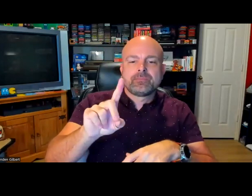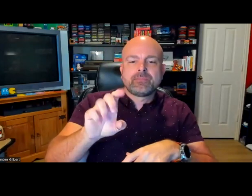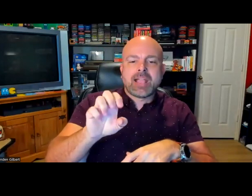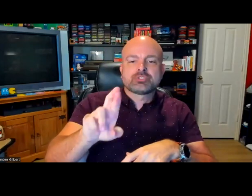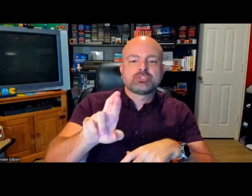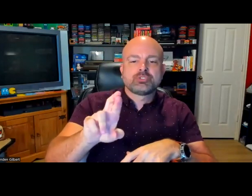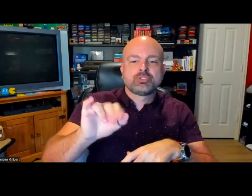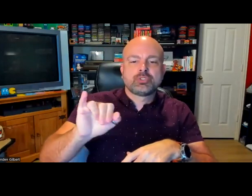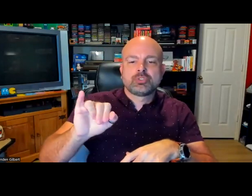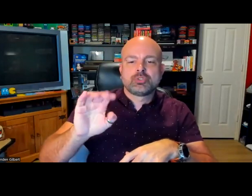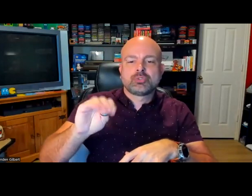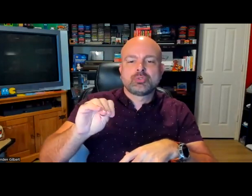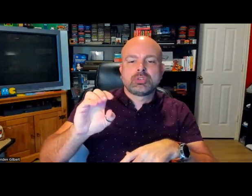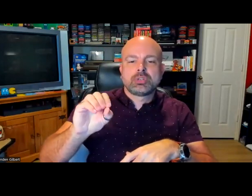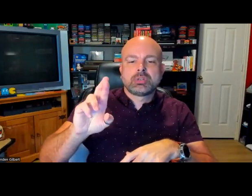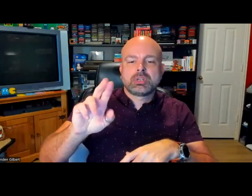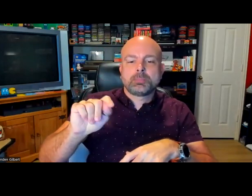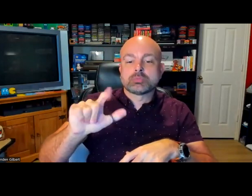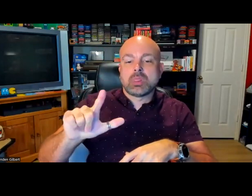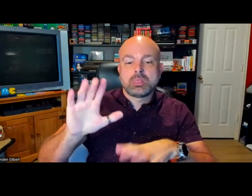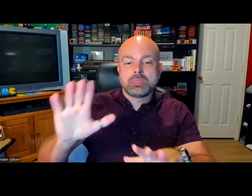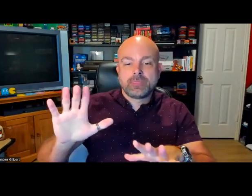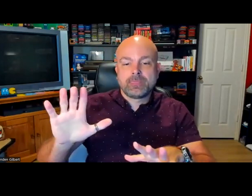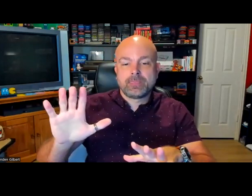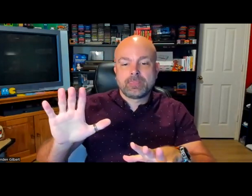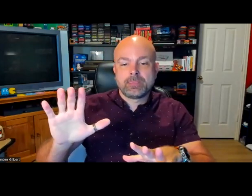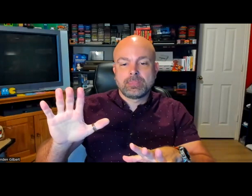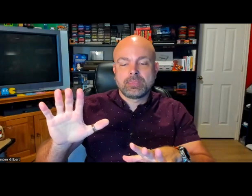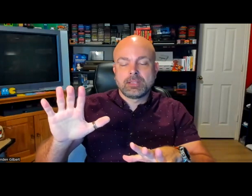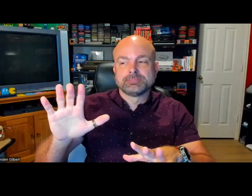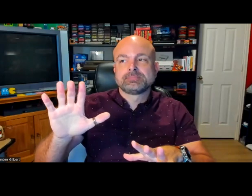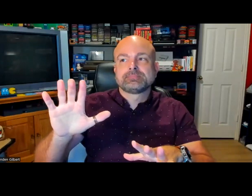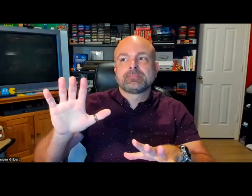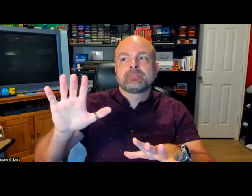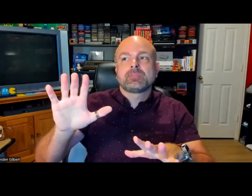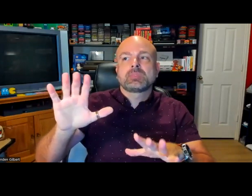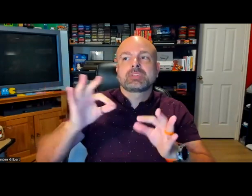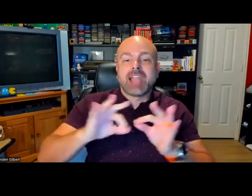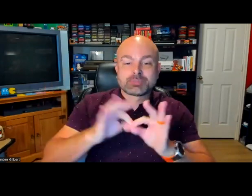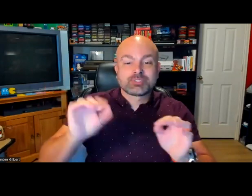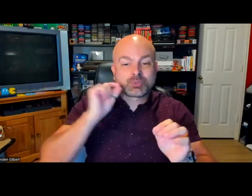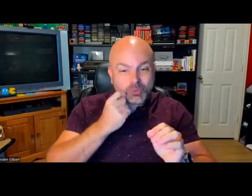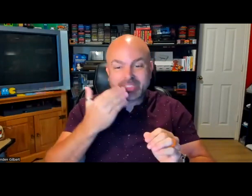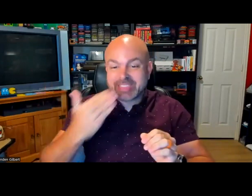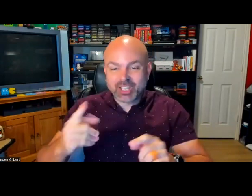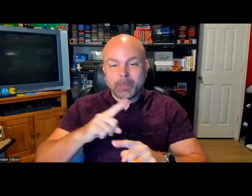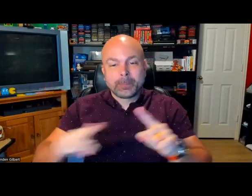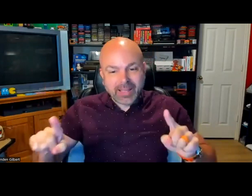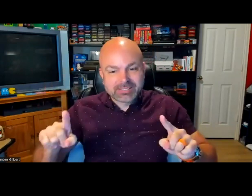are something I struggle with. There is a game where the